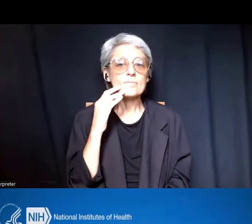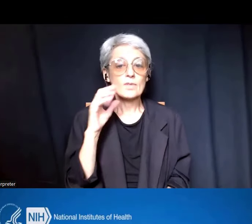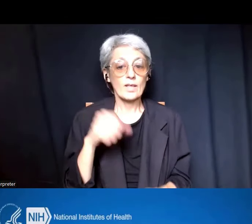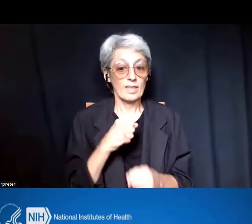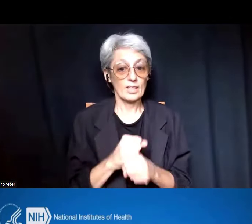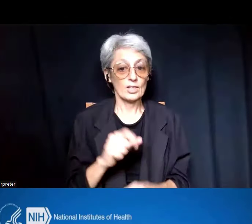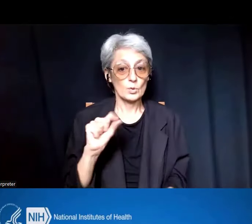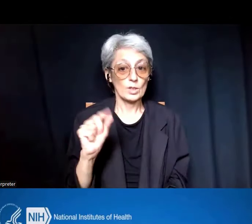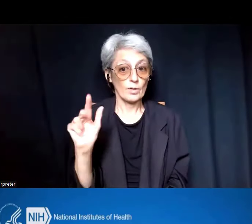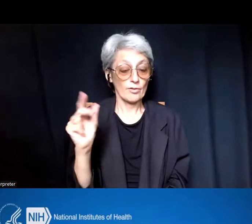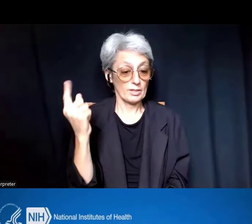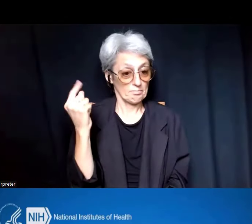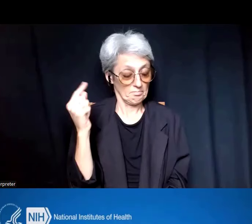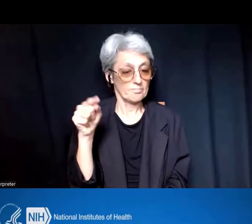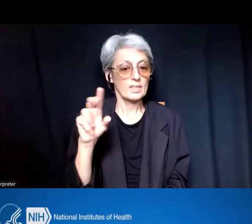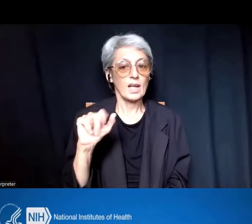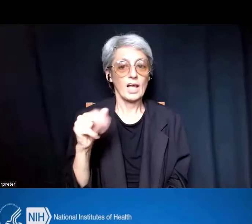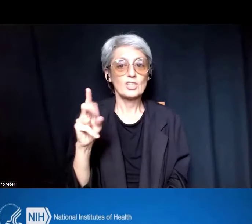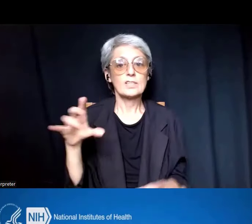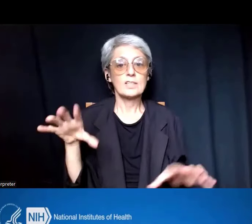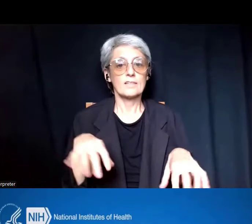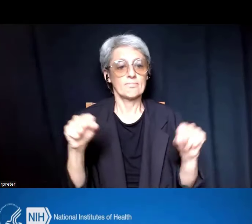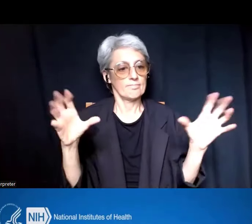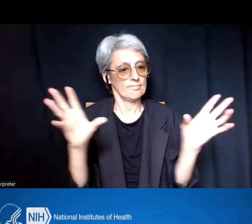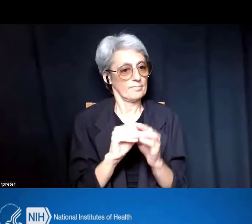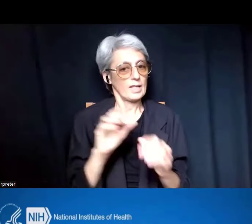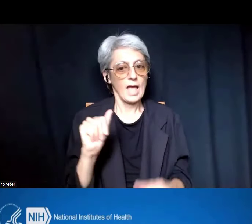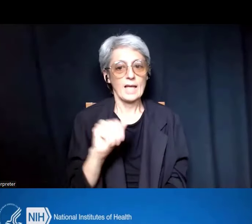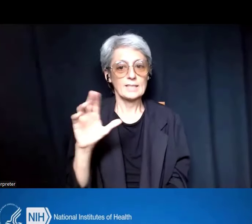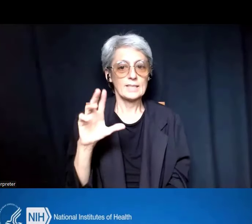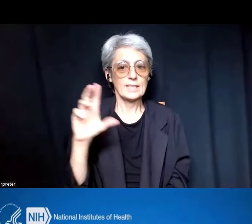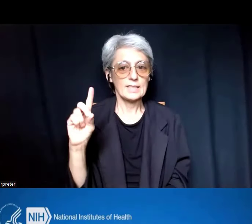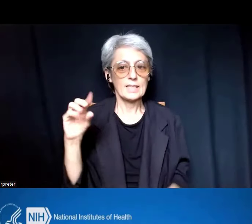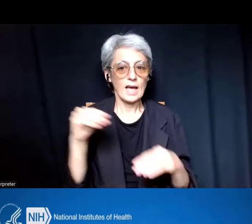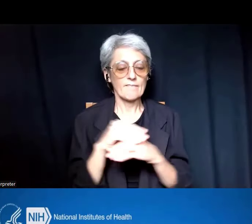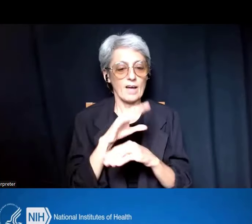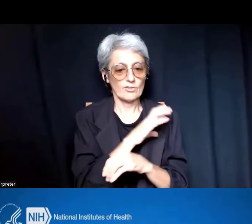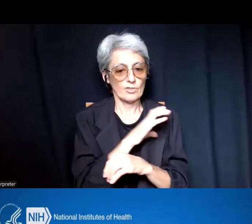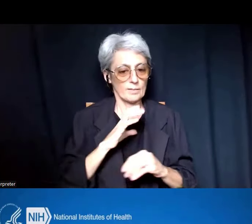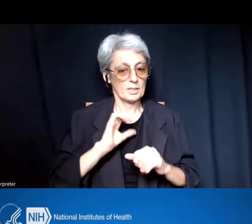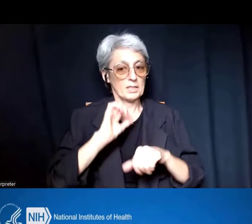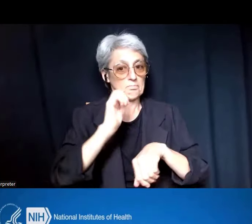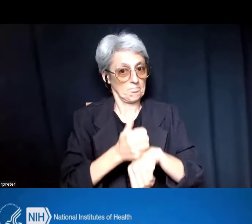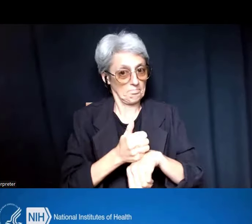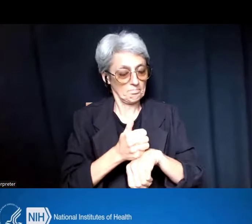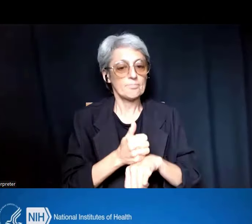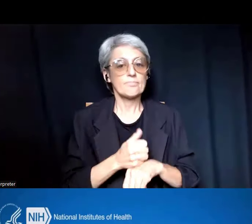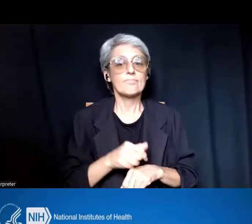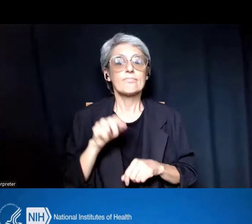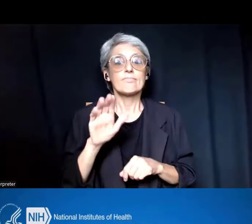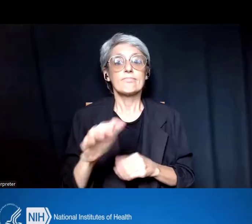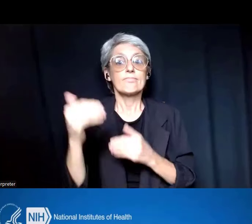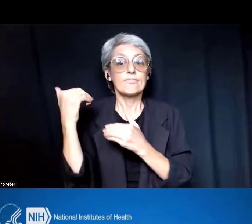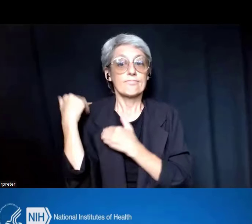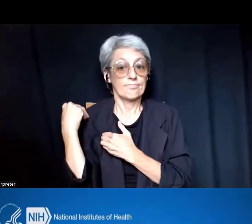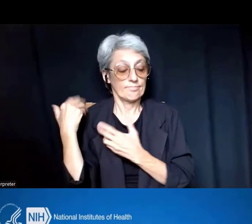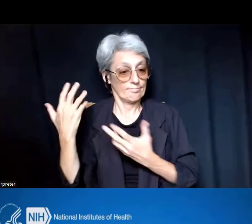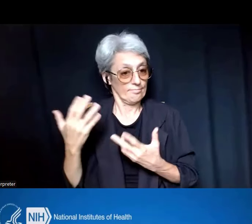NIH convened an ACD advisory committee that was charged with enhancing postdoctoral training,